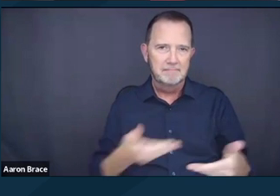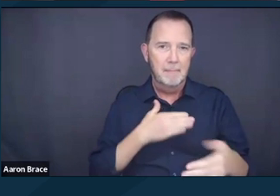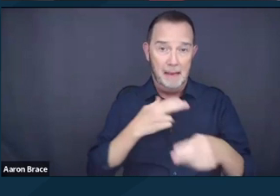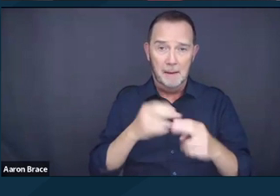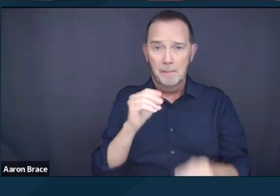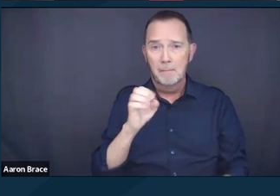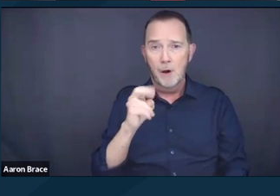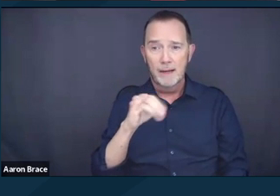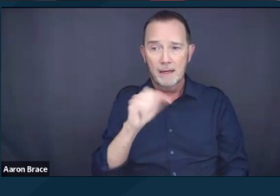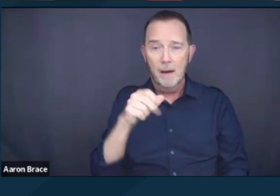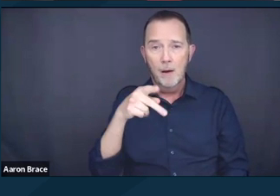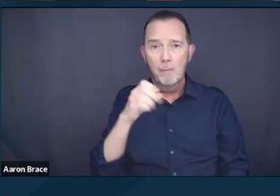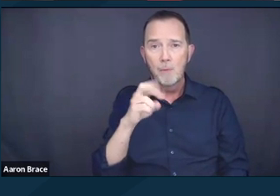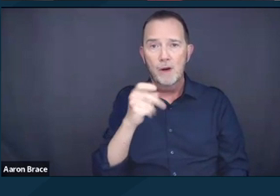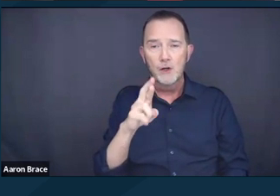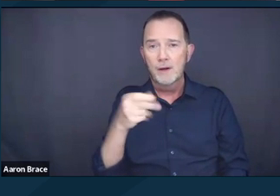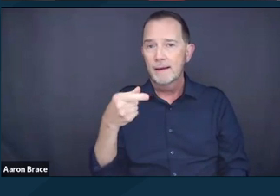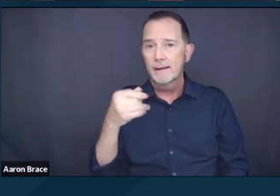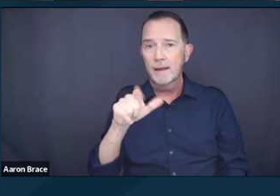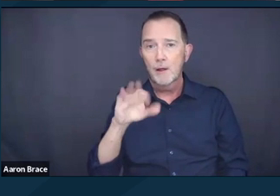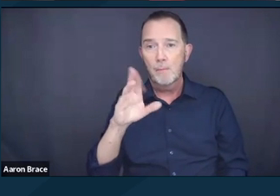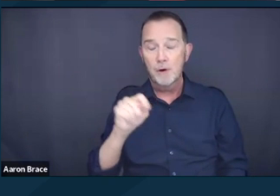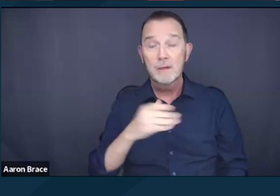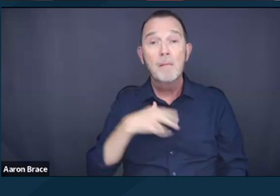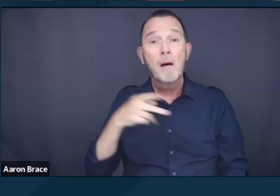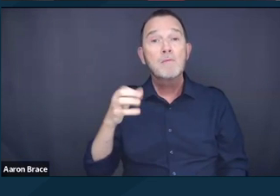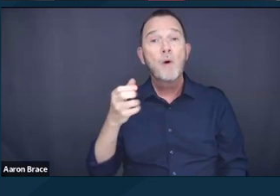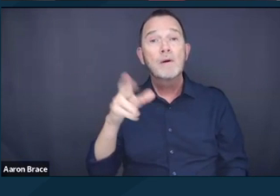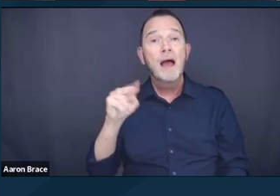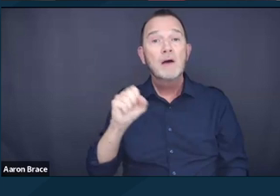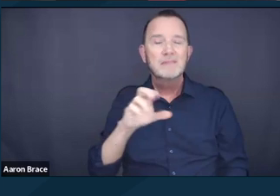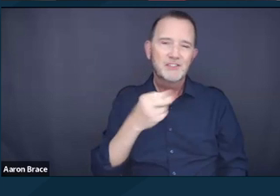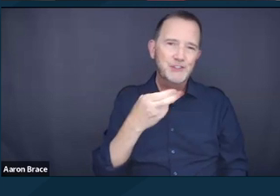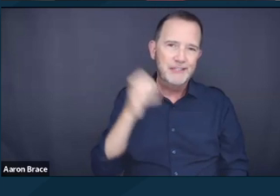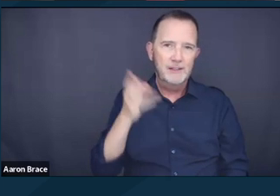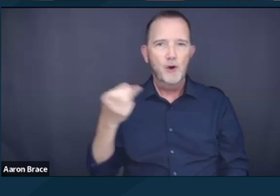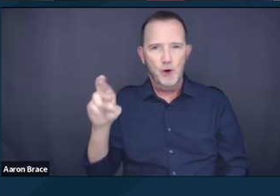I use she/her pronouns and I am an attorney at the Bazelon Center